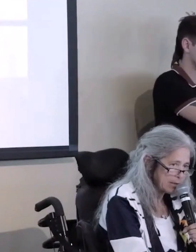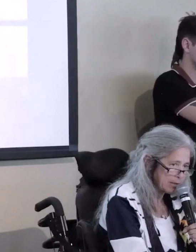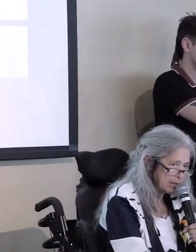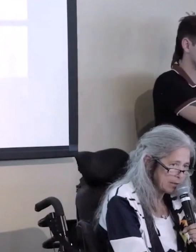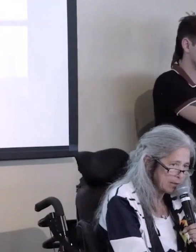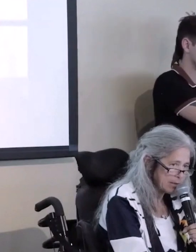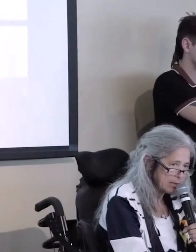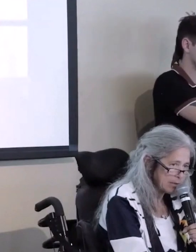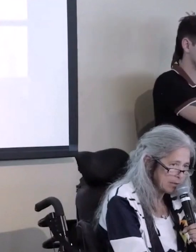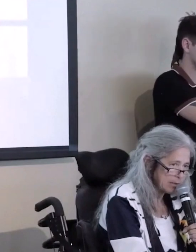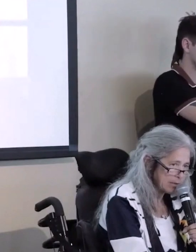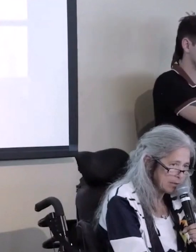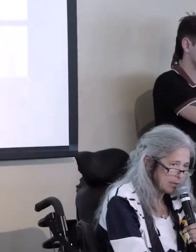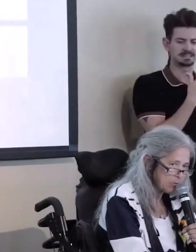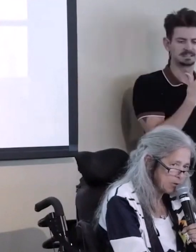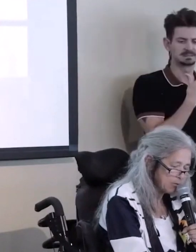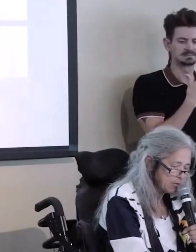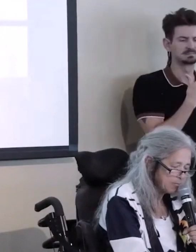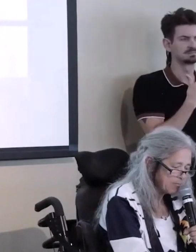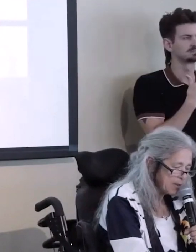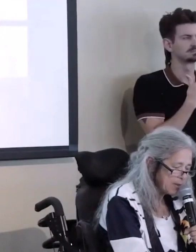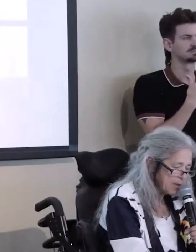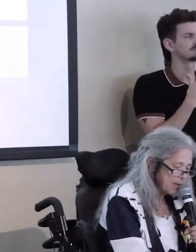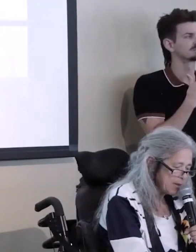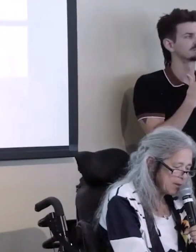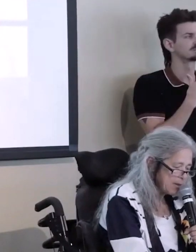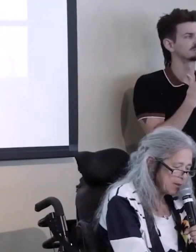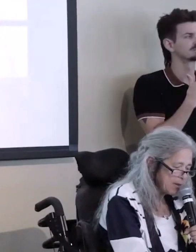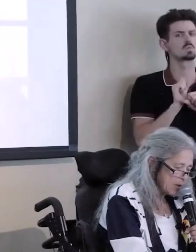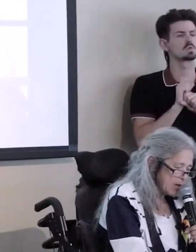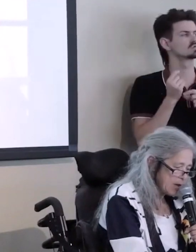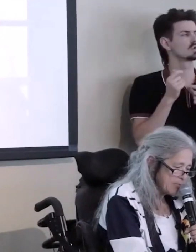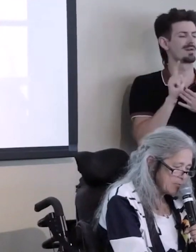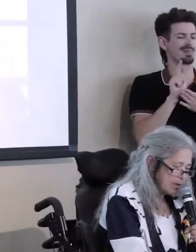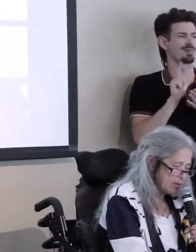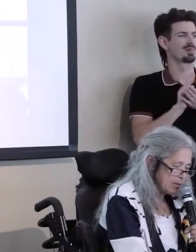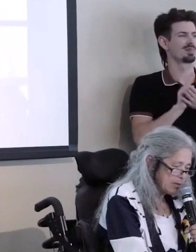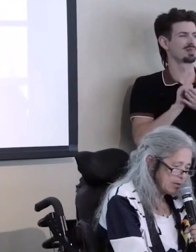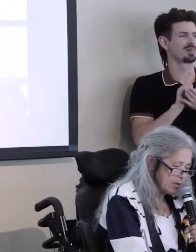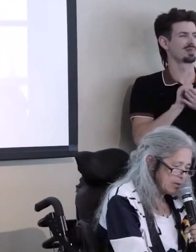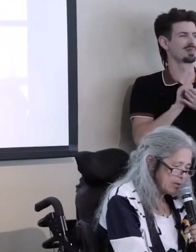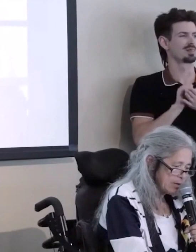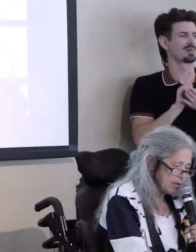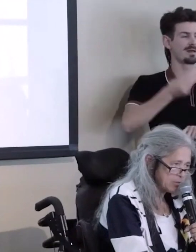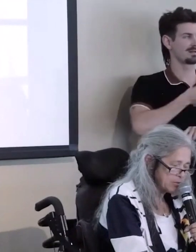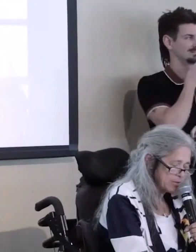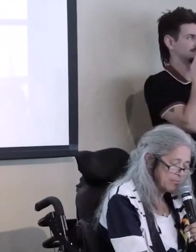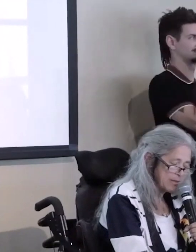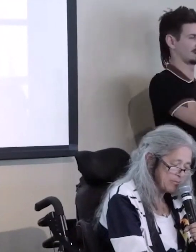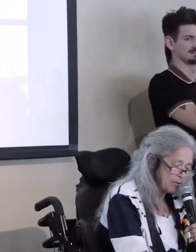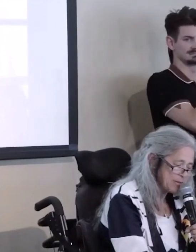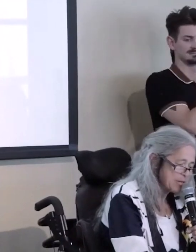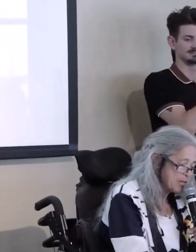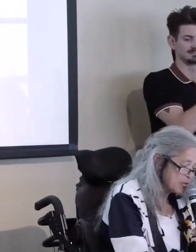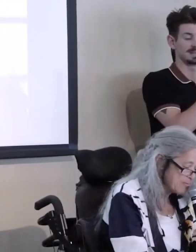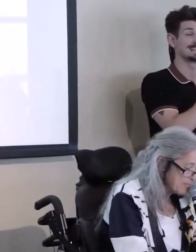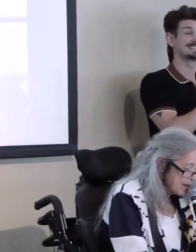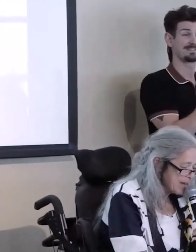and that's when we... Uhm... Found our lawyers and engaged our lawyers to do a different level of education...